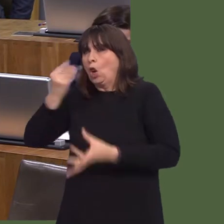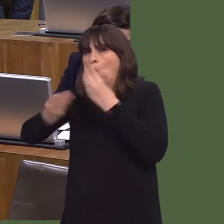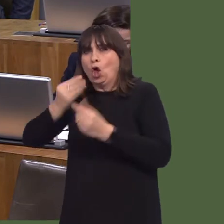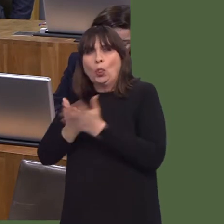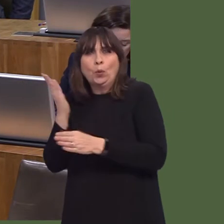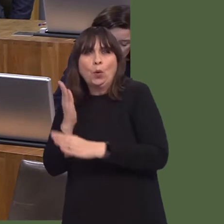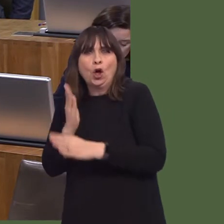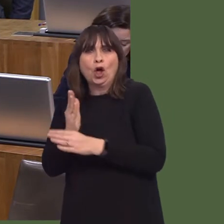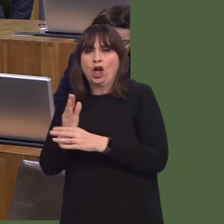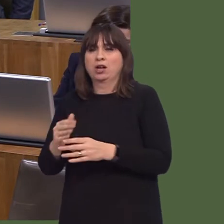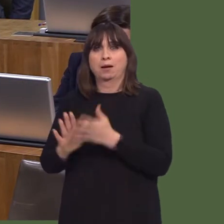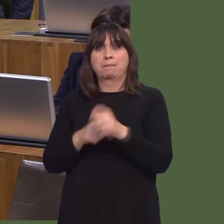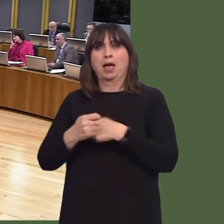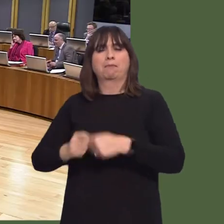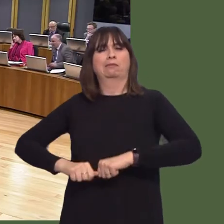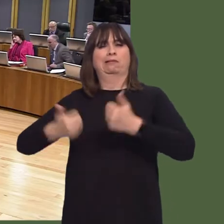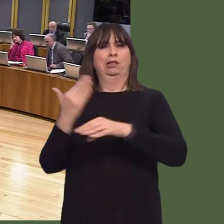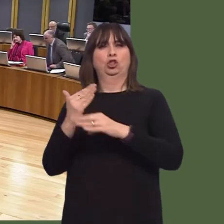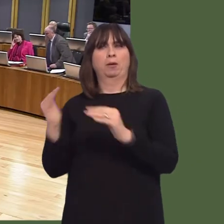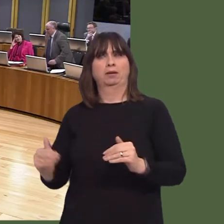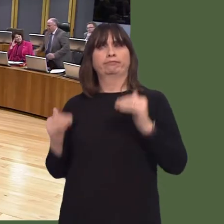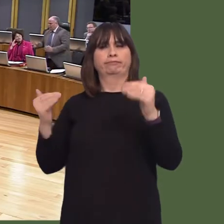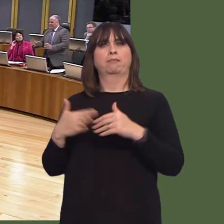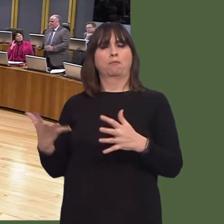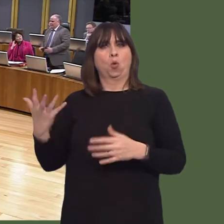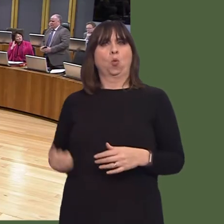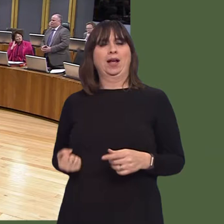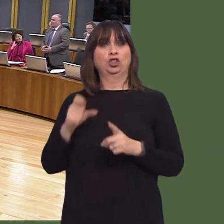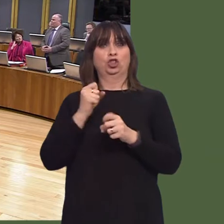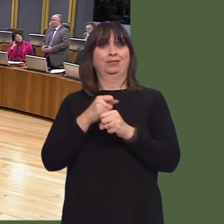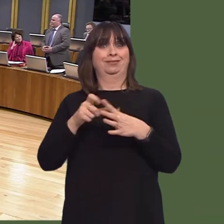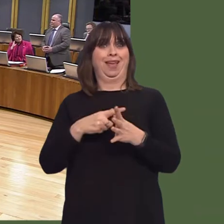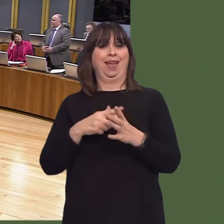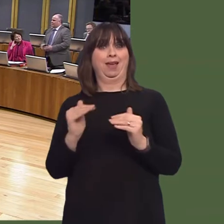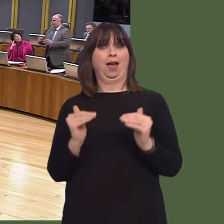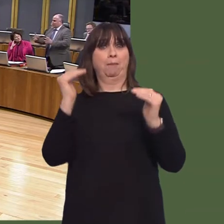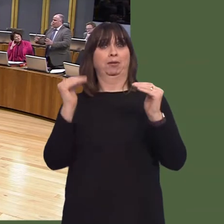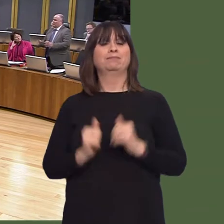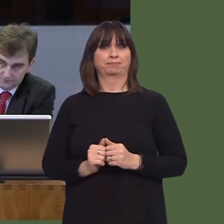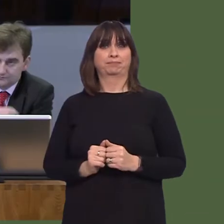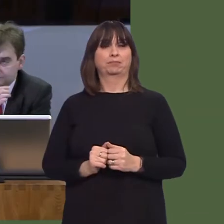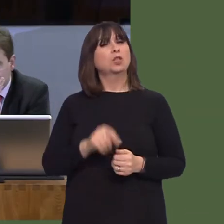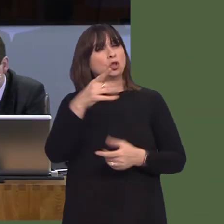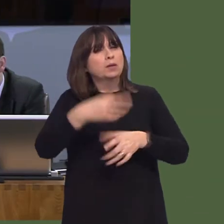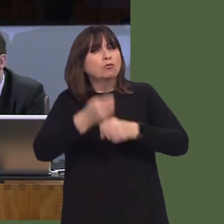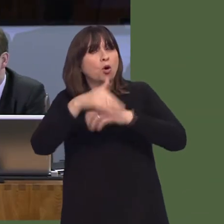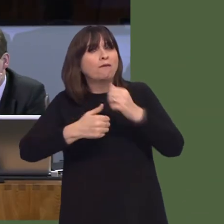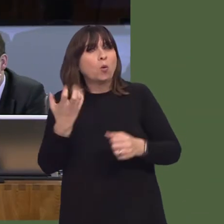the next phase, these left-behind groups are now reached and reached quickly? Carwyn Jones AM: Well, I can well imagine the concern, if not anger, that people in